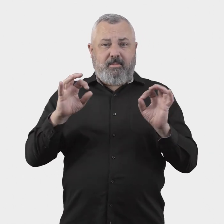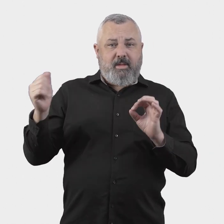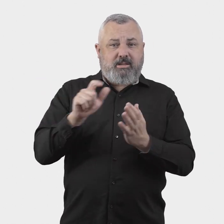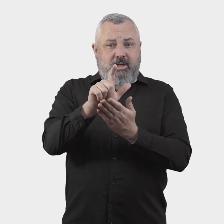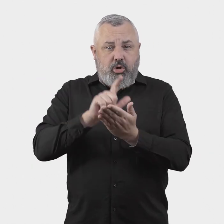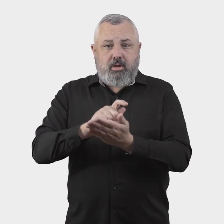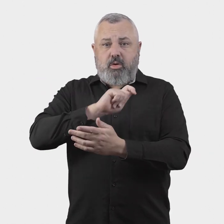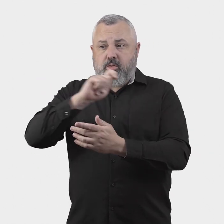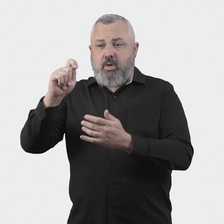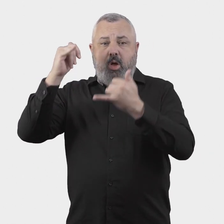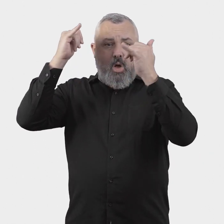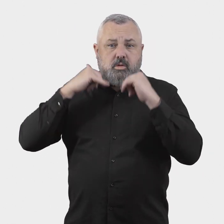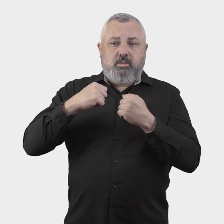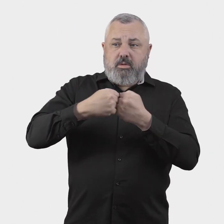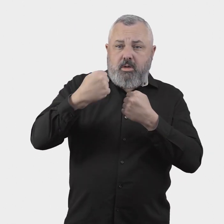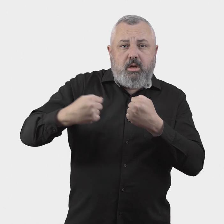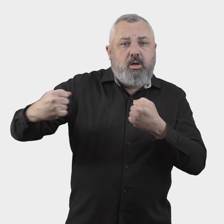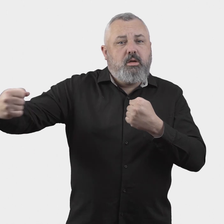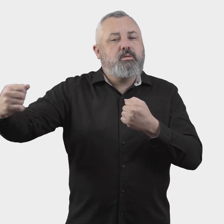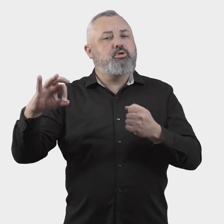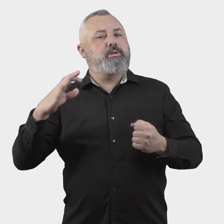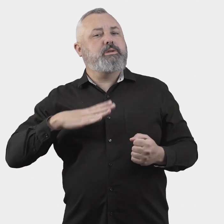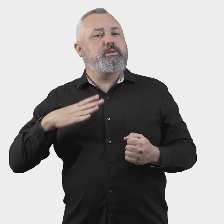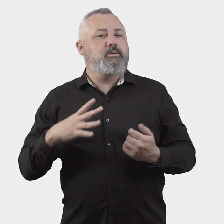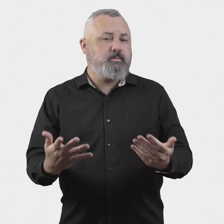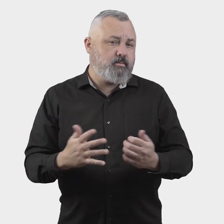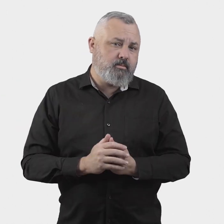airlines and airports using the ombuds scheme, rather than relying on litigation.